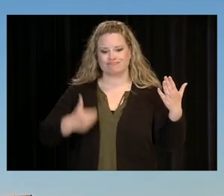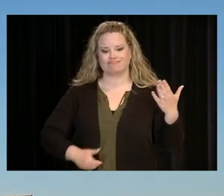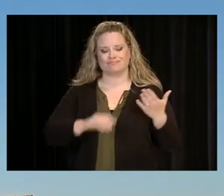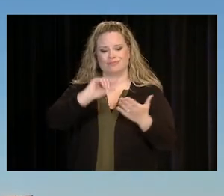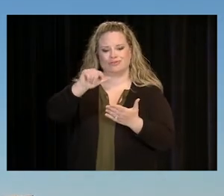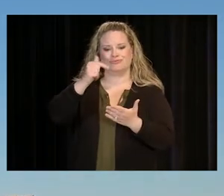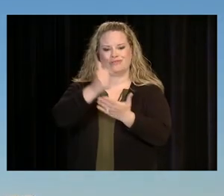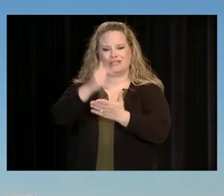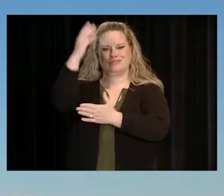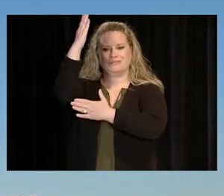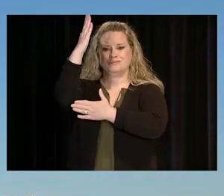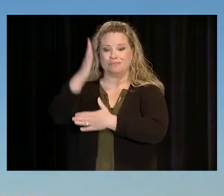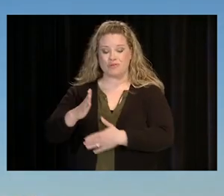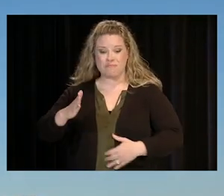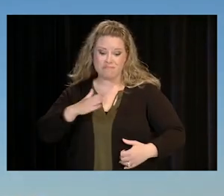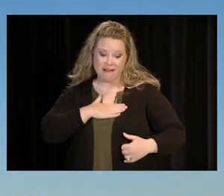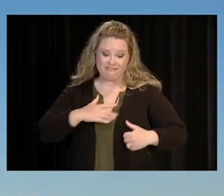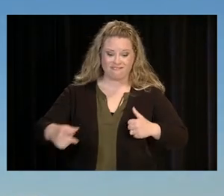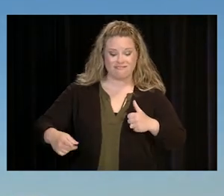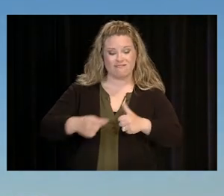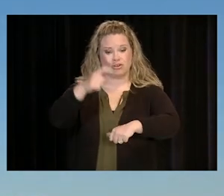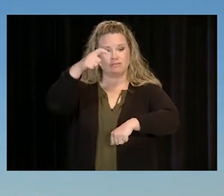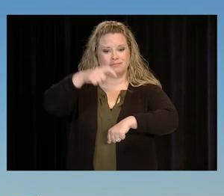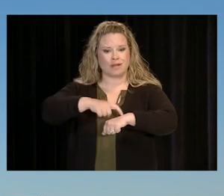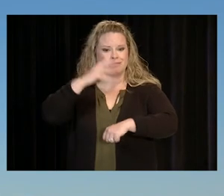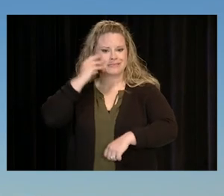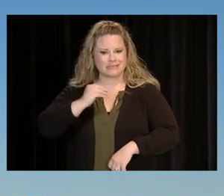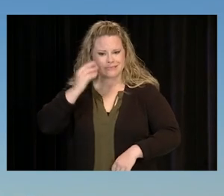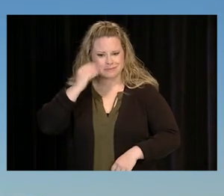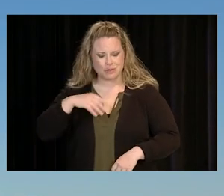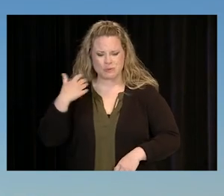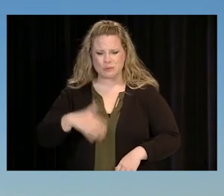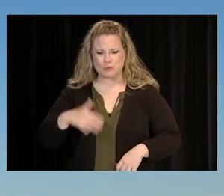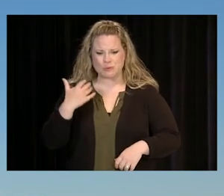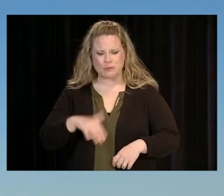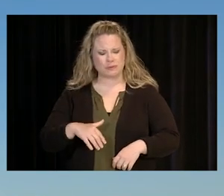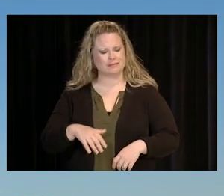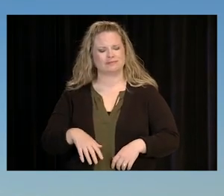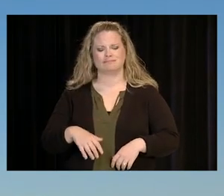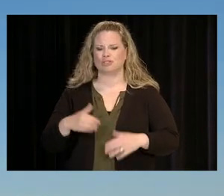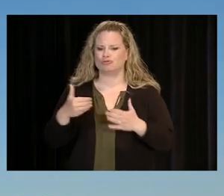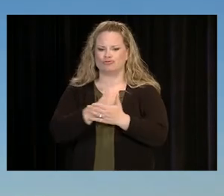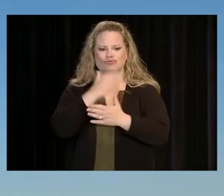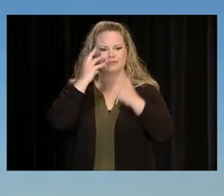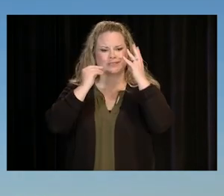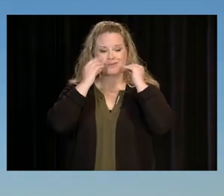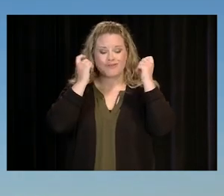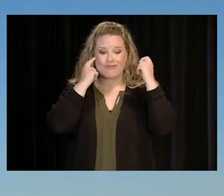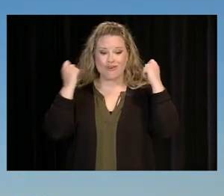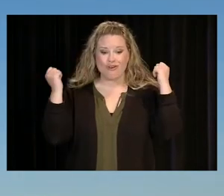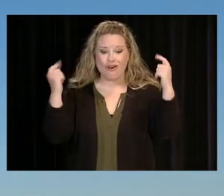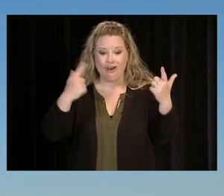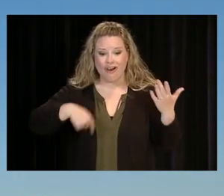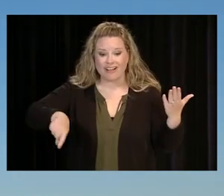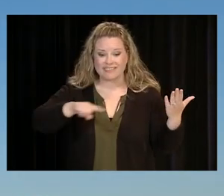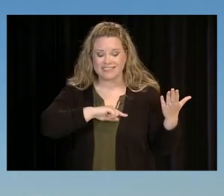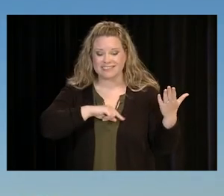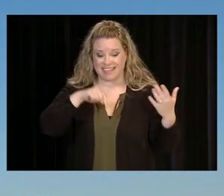THIS IS MY FIRST OFFICIAL COMMENCEMENT ADDRESS, SO THIS IS NEW TERRITORY FOR ALL OF US ! AND WHAT A CRAZY YEAR IT'S BEEN.